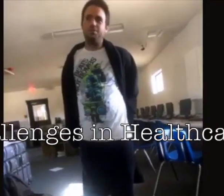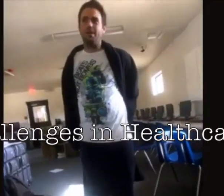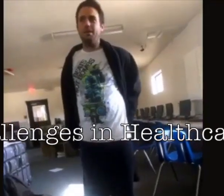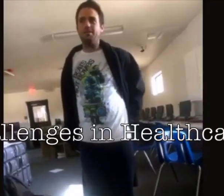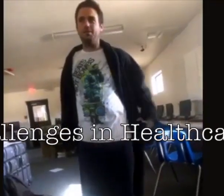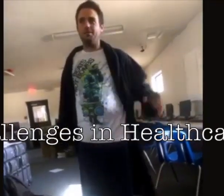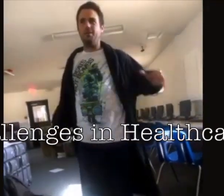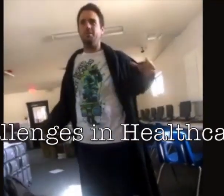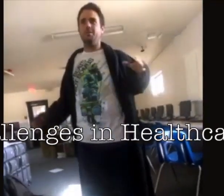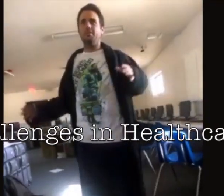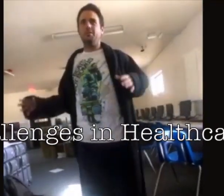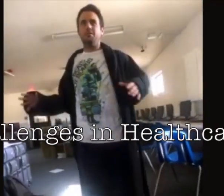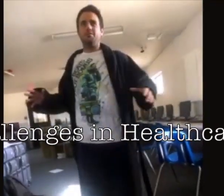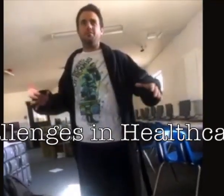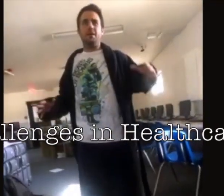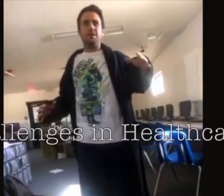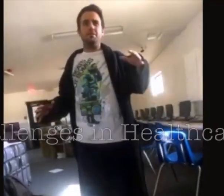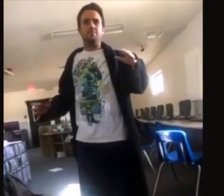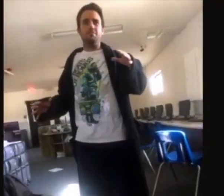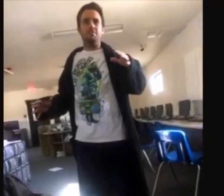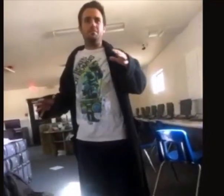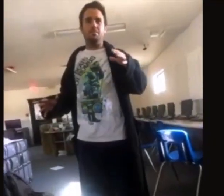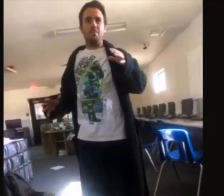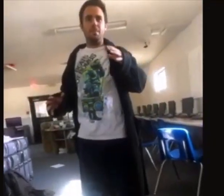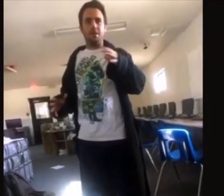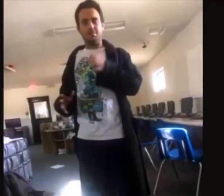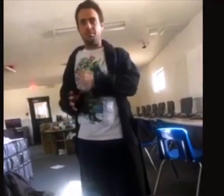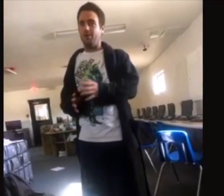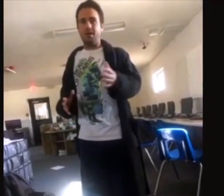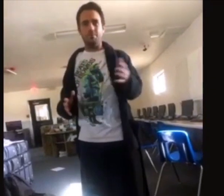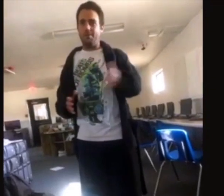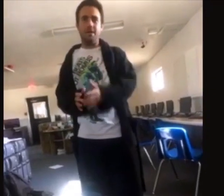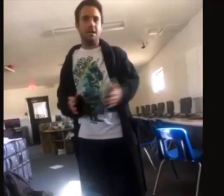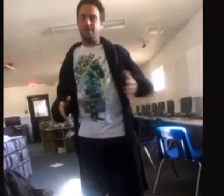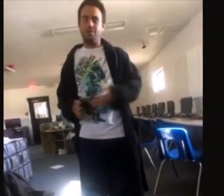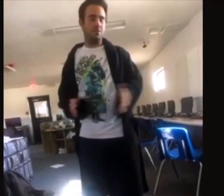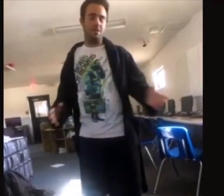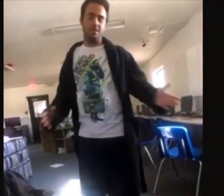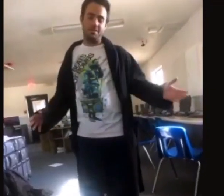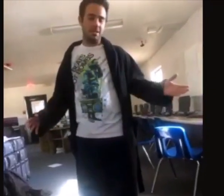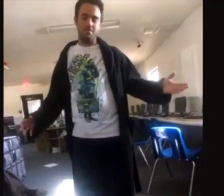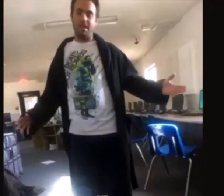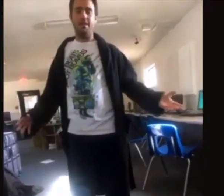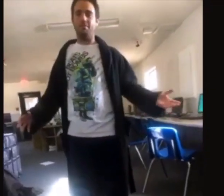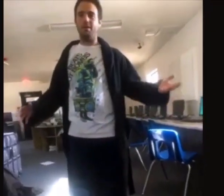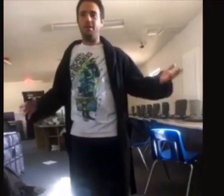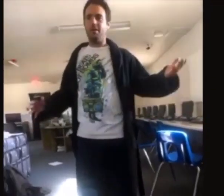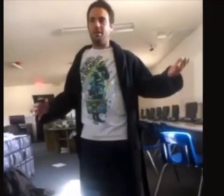and re-, retraining myself to find... because my brain, I'm not... I don't think I'm on the same path, and I...